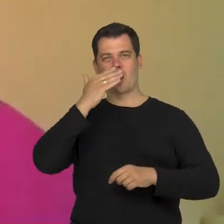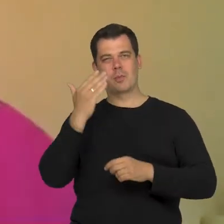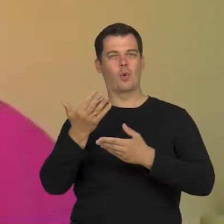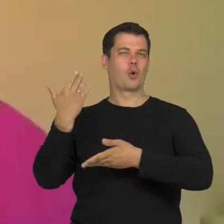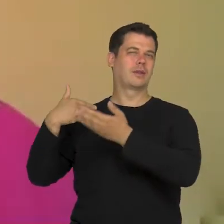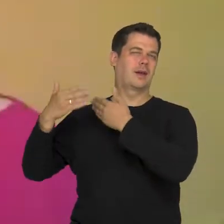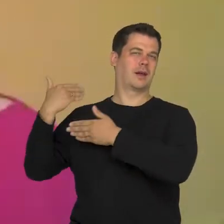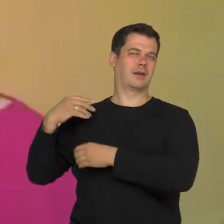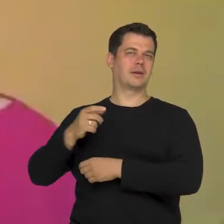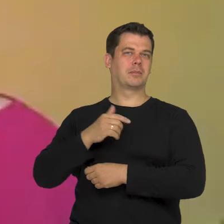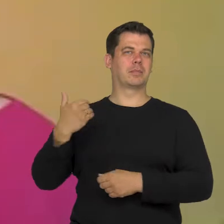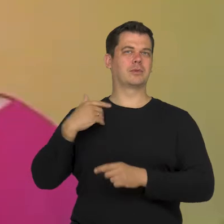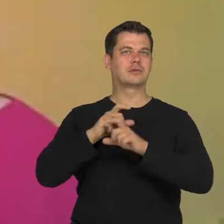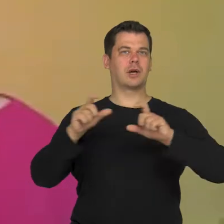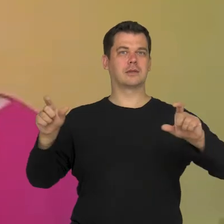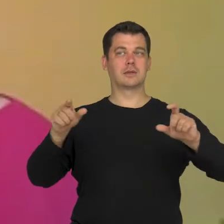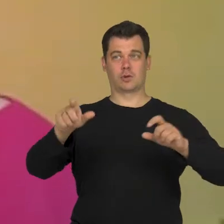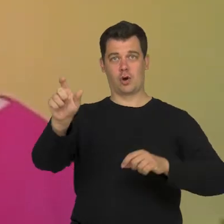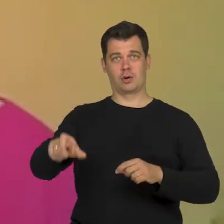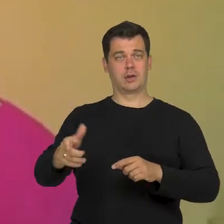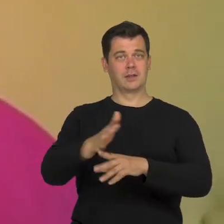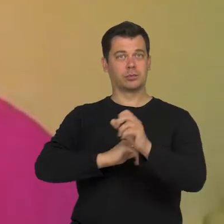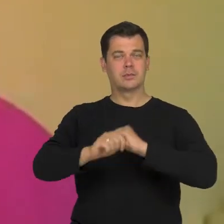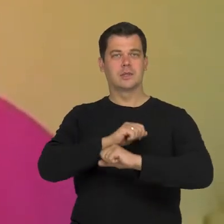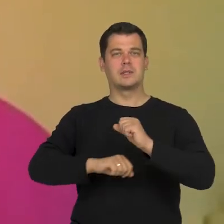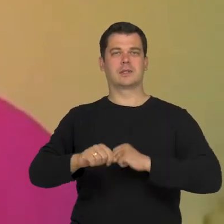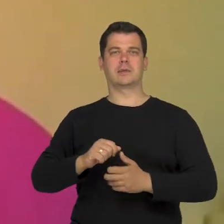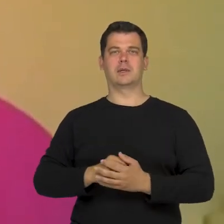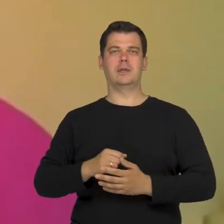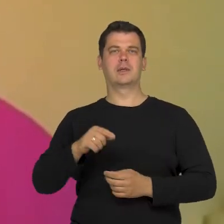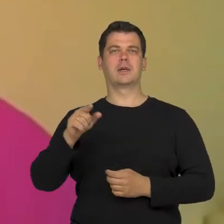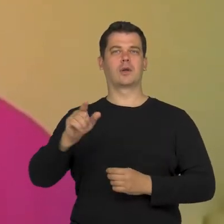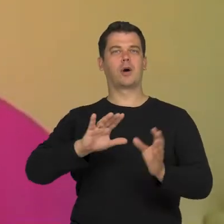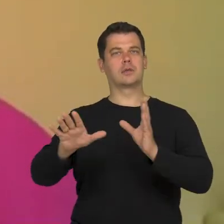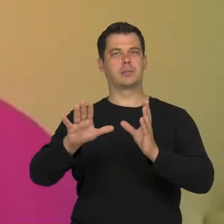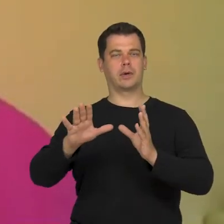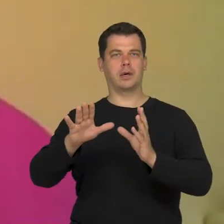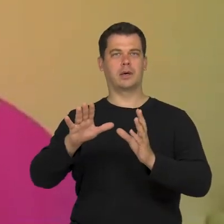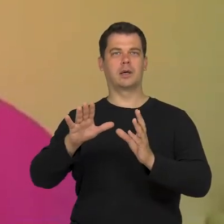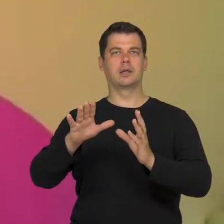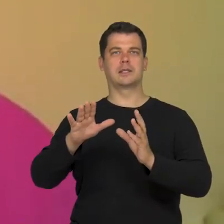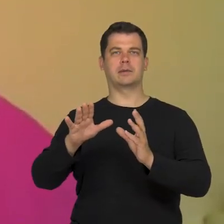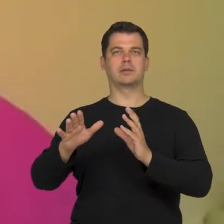when people like that required a lot of attention and care when people had to help them,